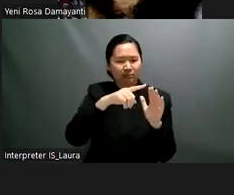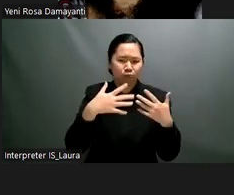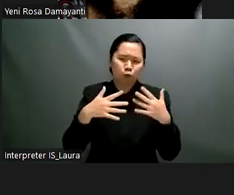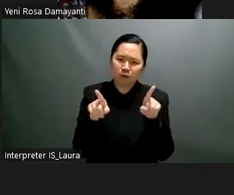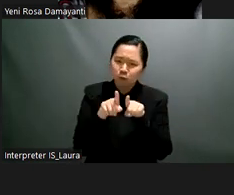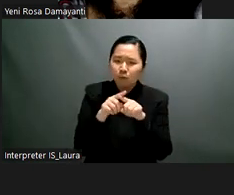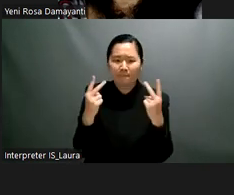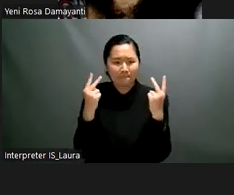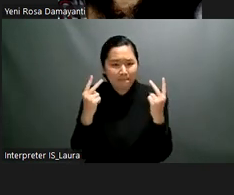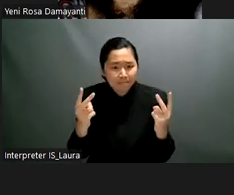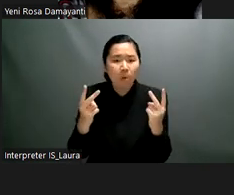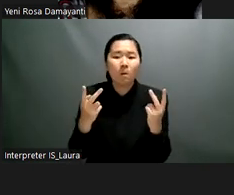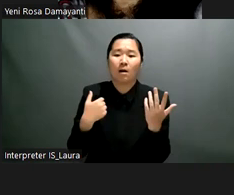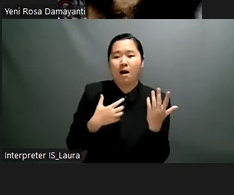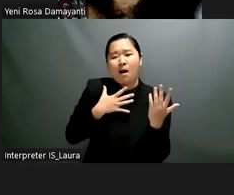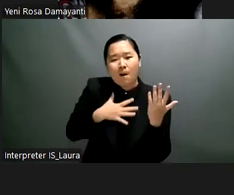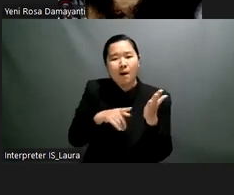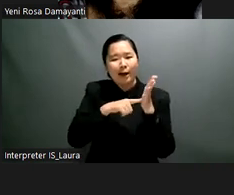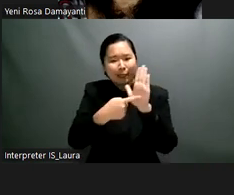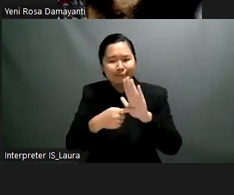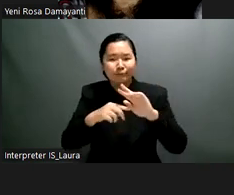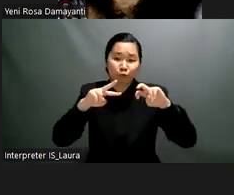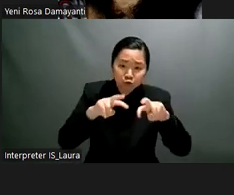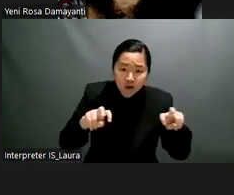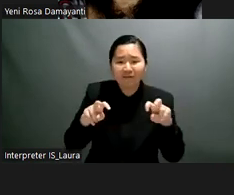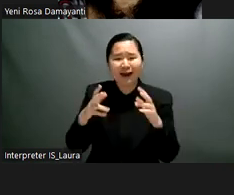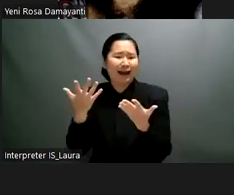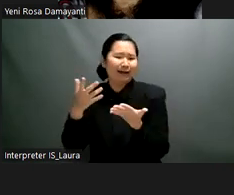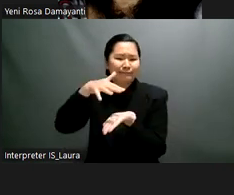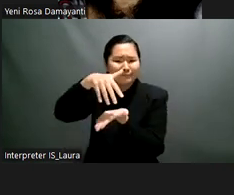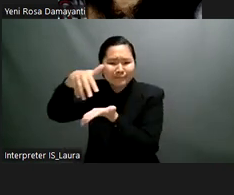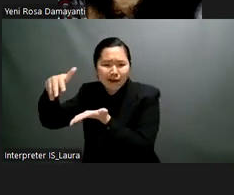country making progress on the technology aspects of the convention is exactly that